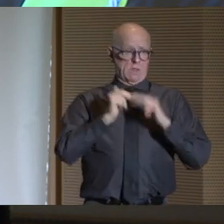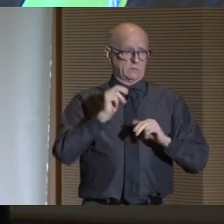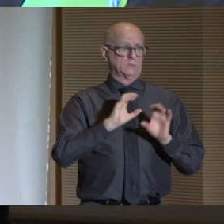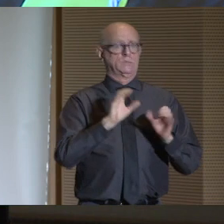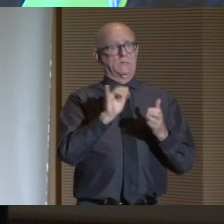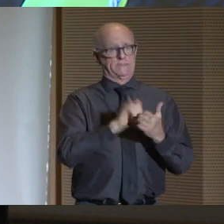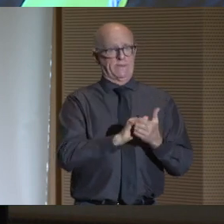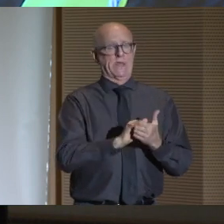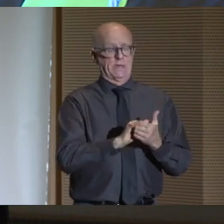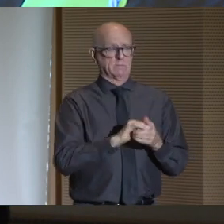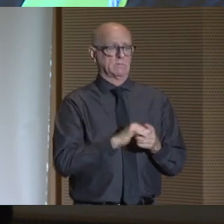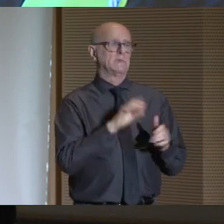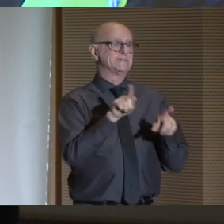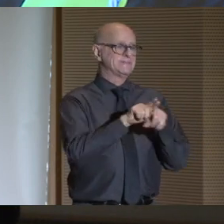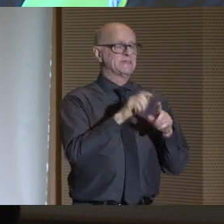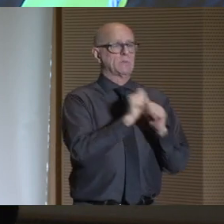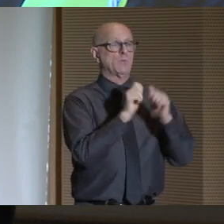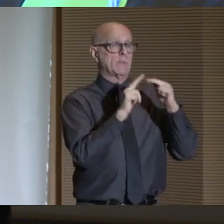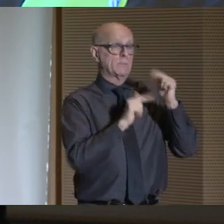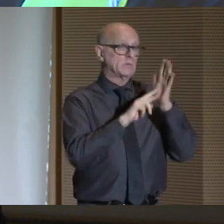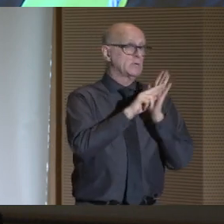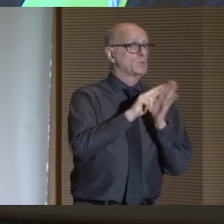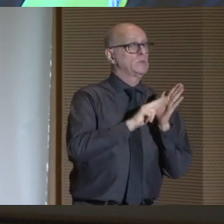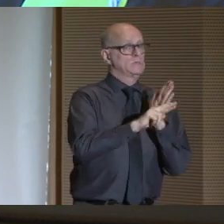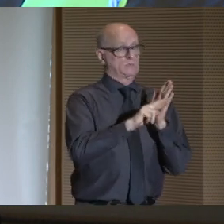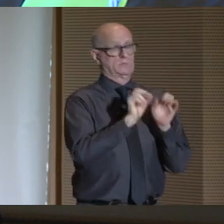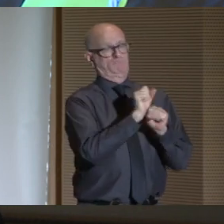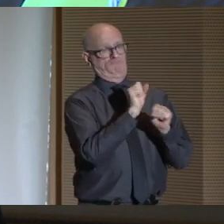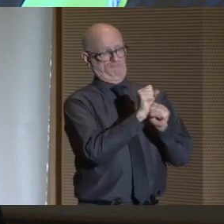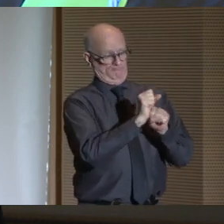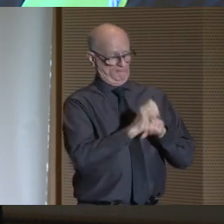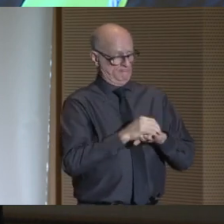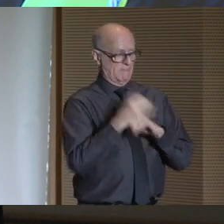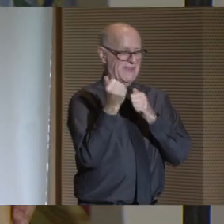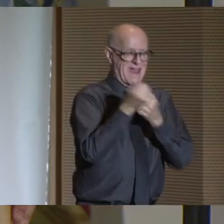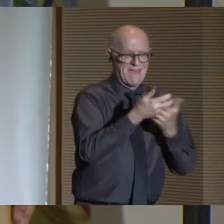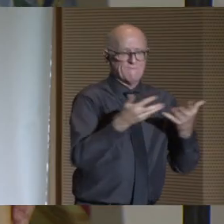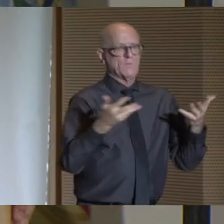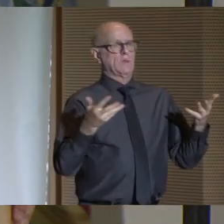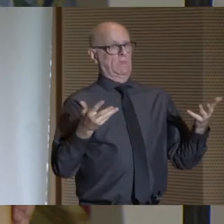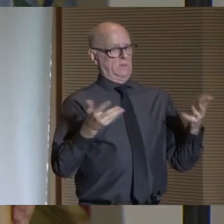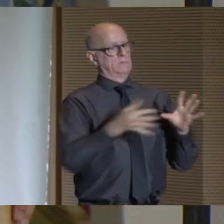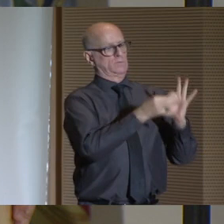Improving our facilities does that. So does building up our research enterprise.